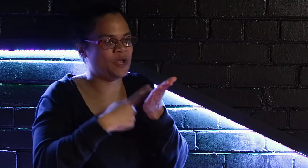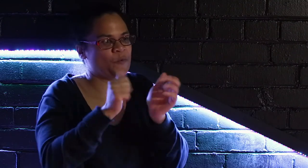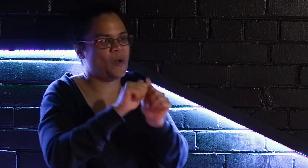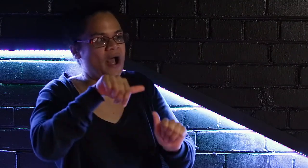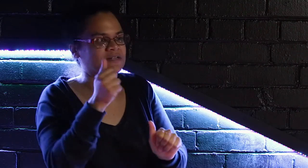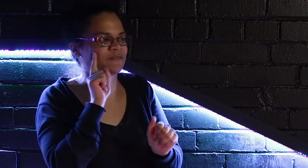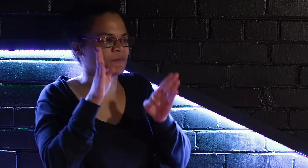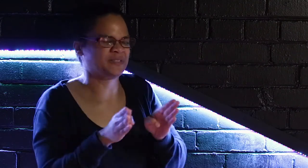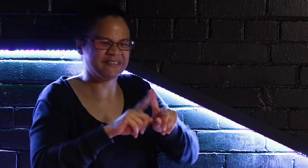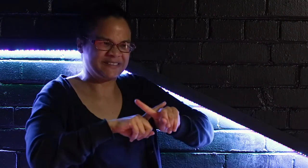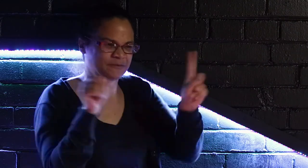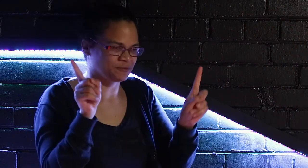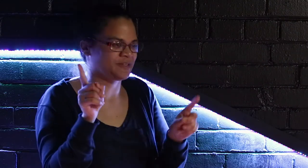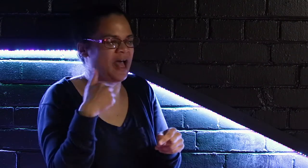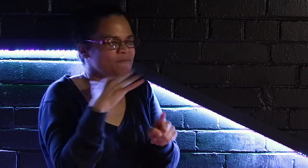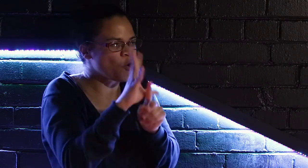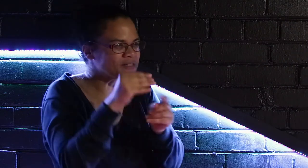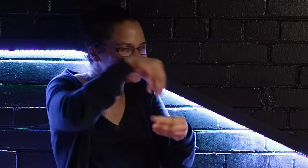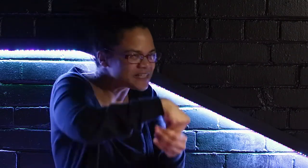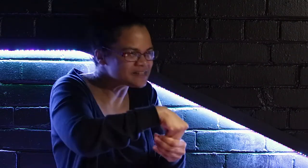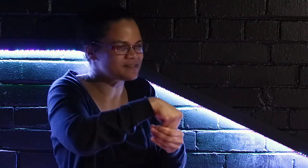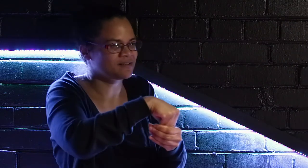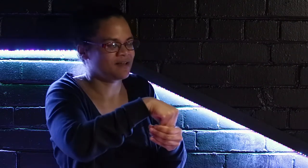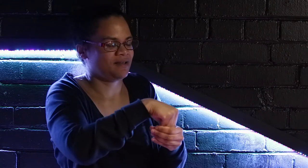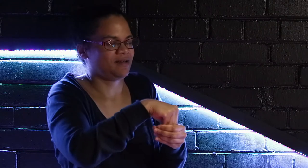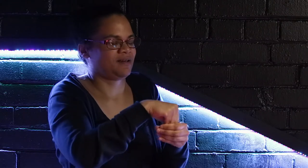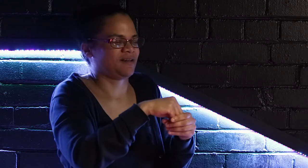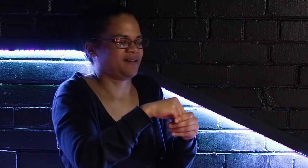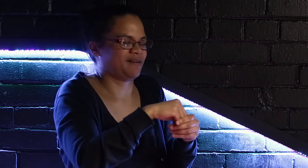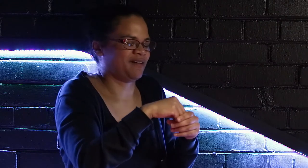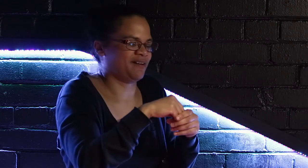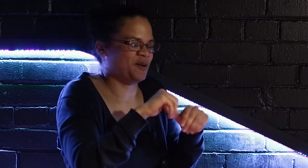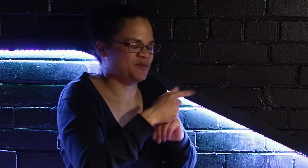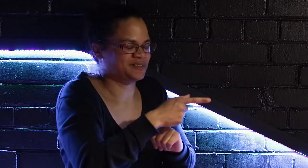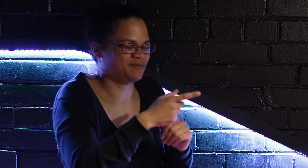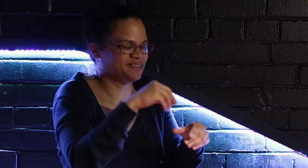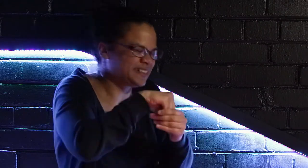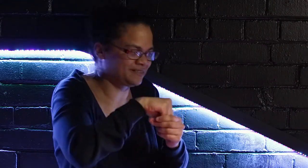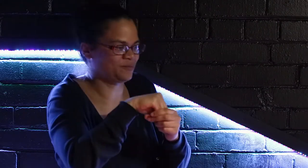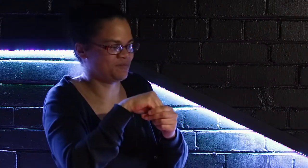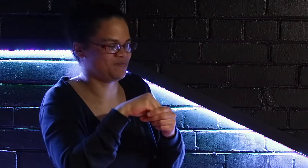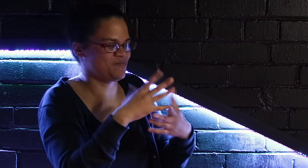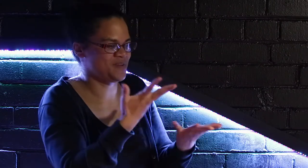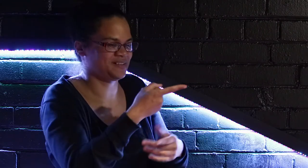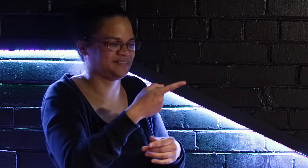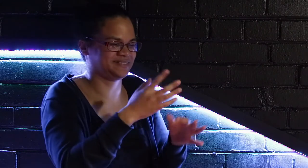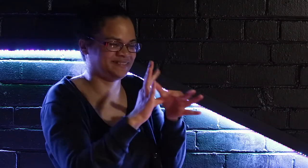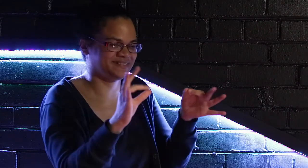So how Deaf people communicate with each other isn't necessarily the way that hearing people and Deaf people communicate.